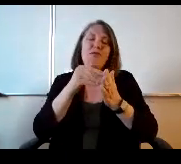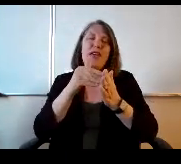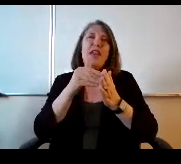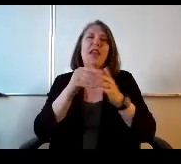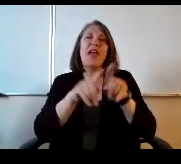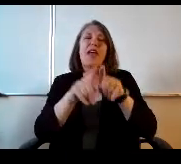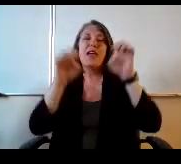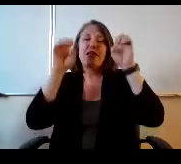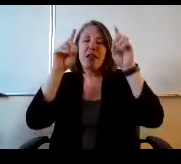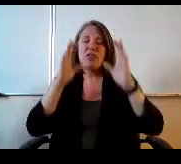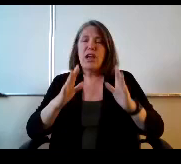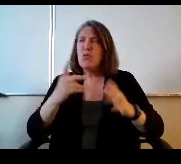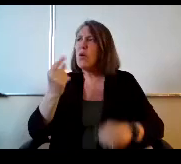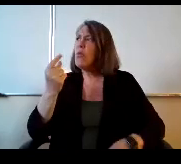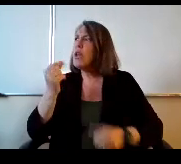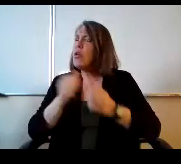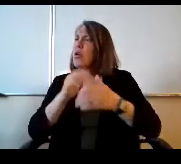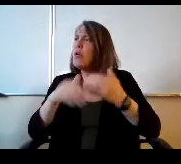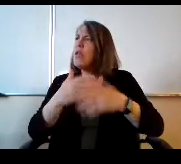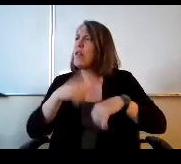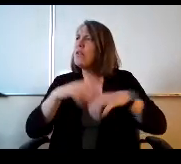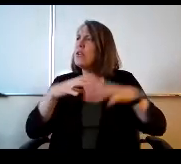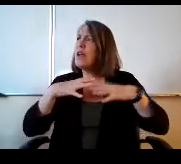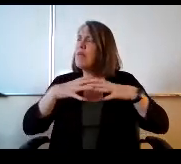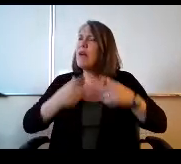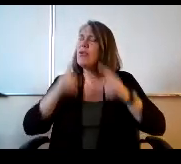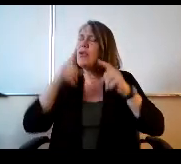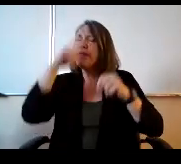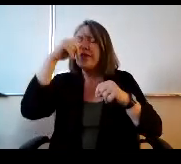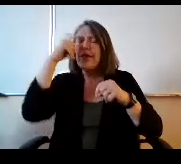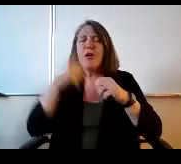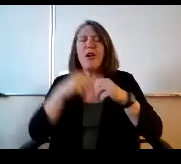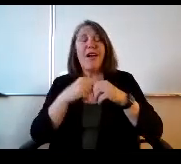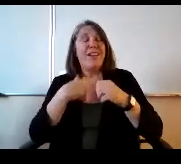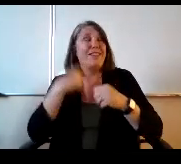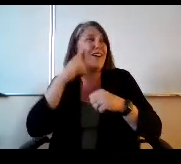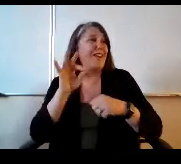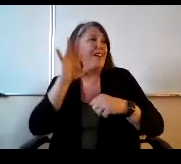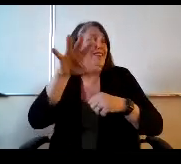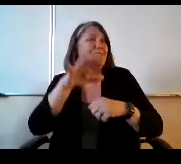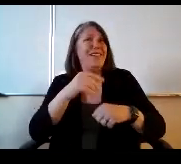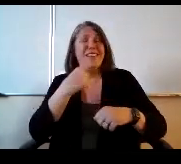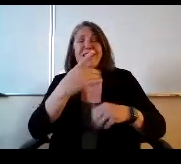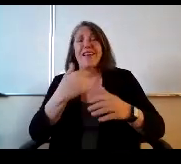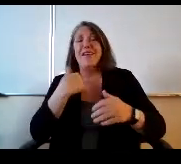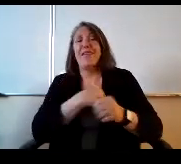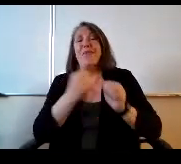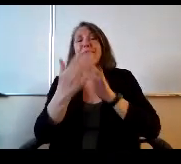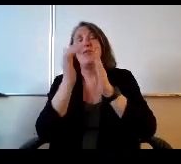time off in the summer? So I just thought I'd tell you that we have addressed that very well this evening. Doctor Phil,